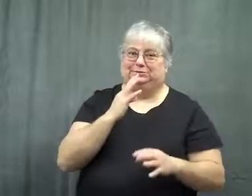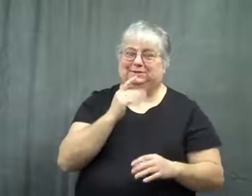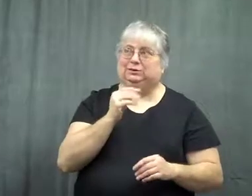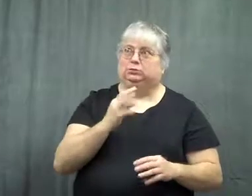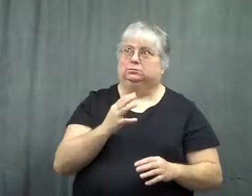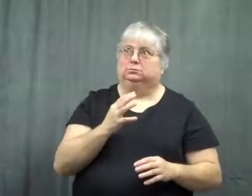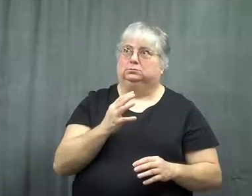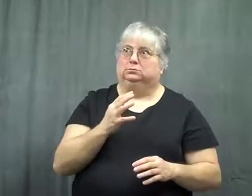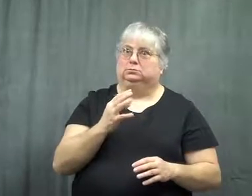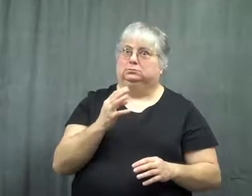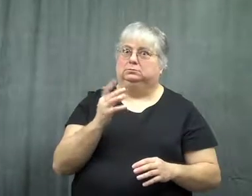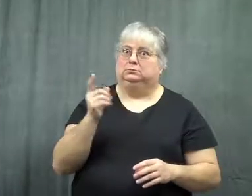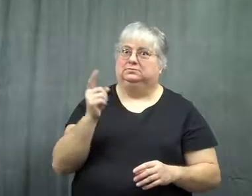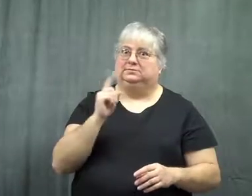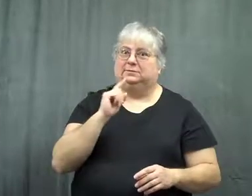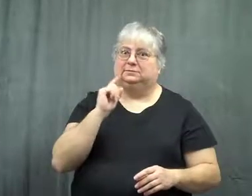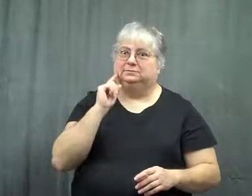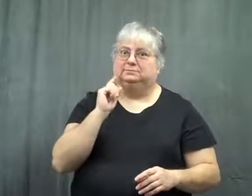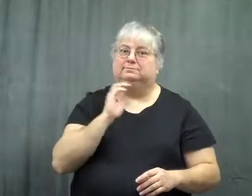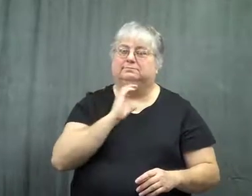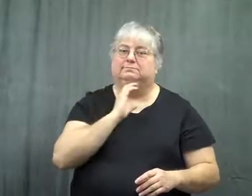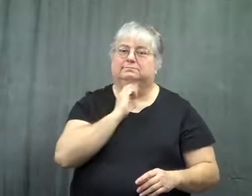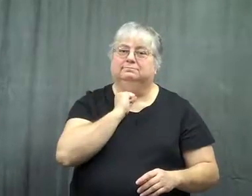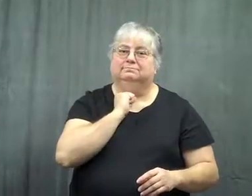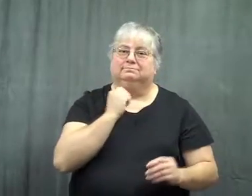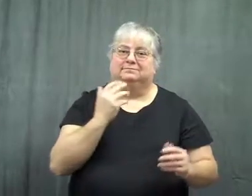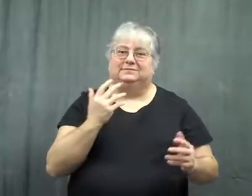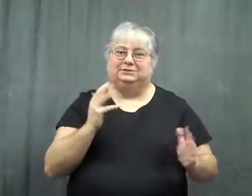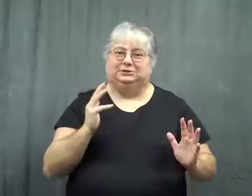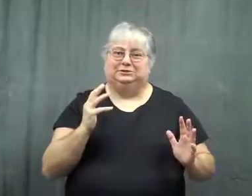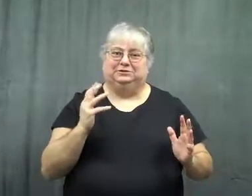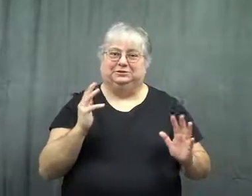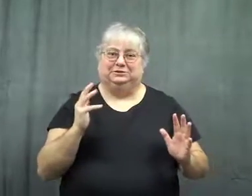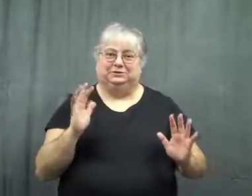The teacher was stunned when he realized my father was deaf.